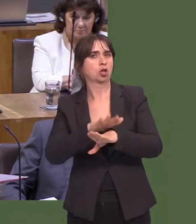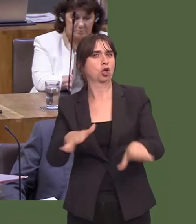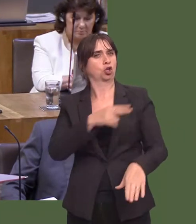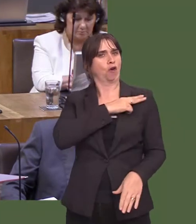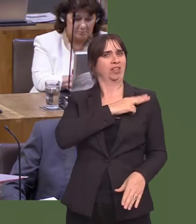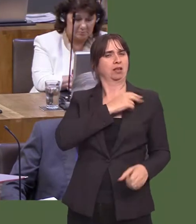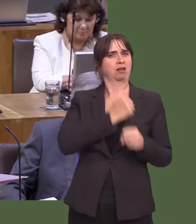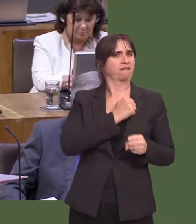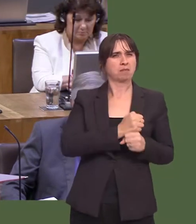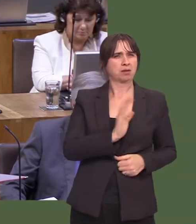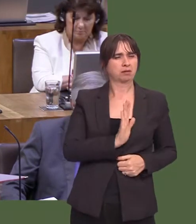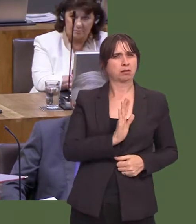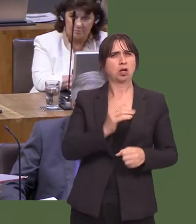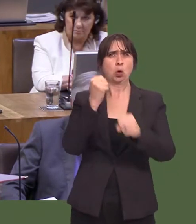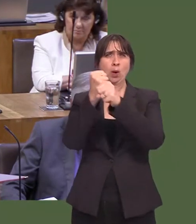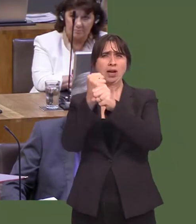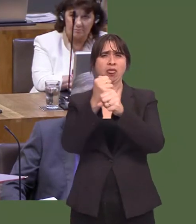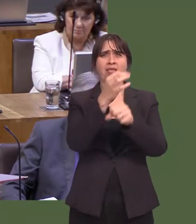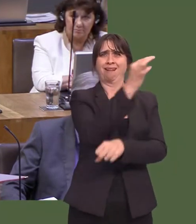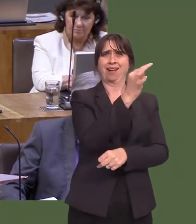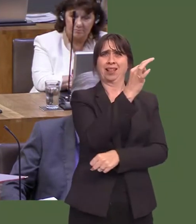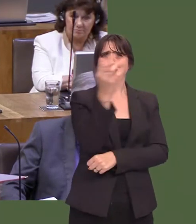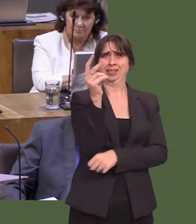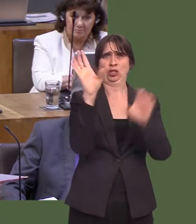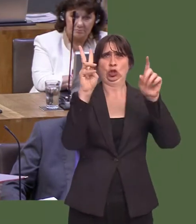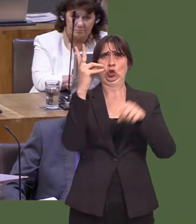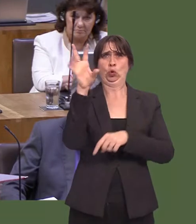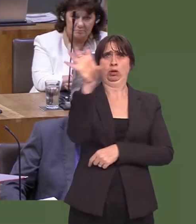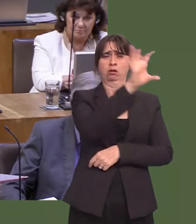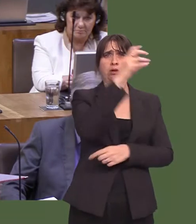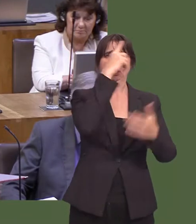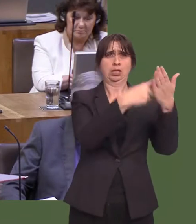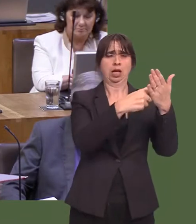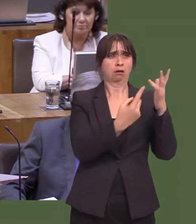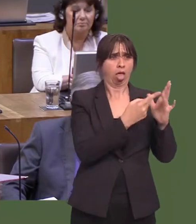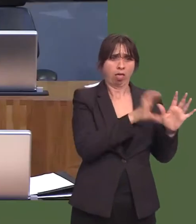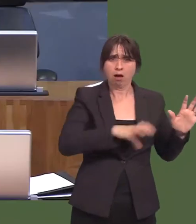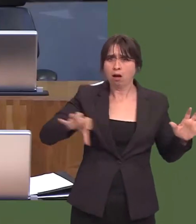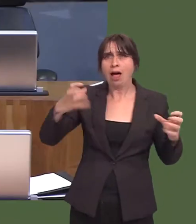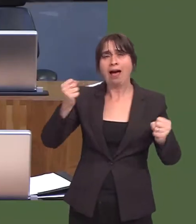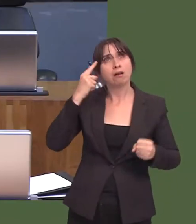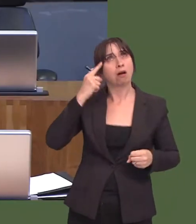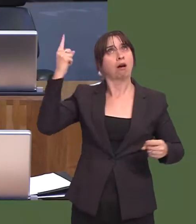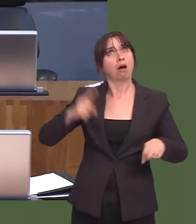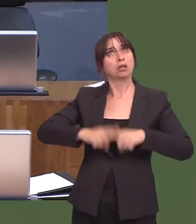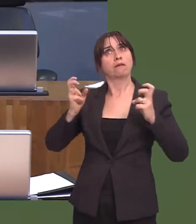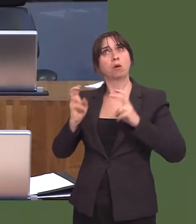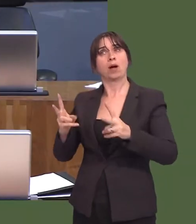Rwyín gwybod bod awdurdodau eraill yn edrych ar ffyrdd newydd i sicrhau bod yna lefydd ar gael.